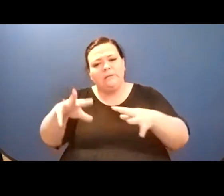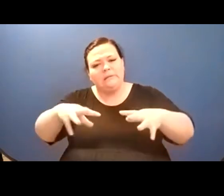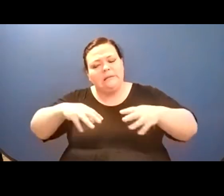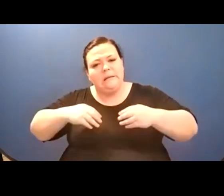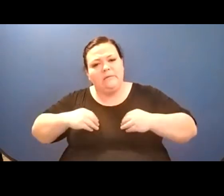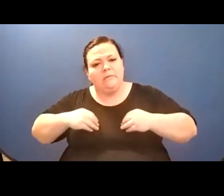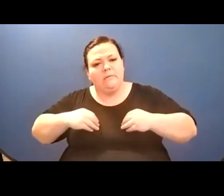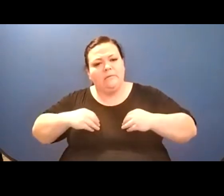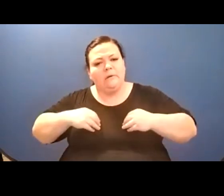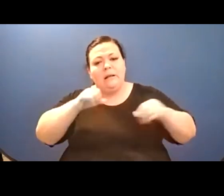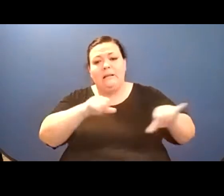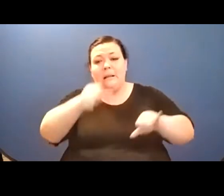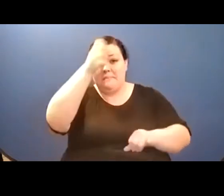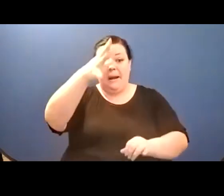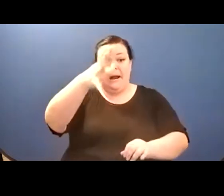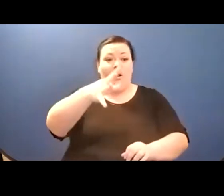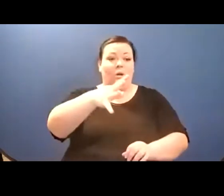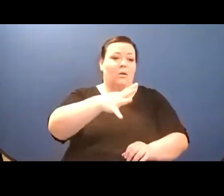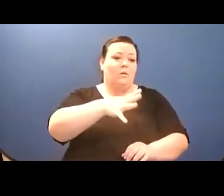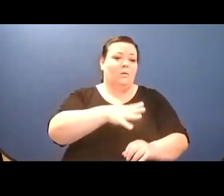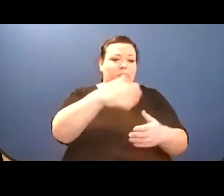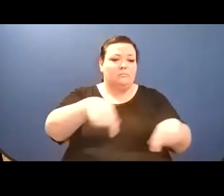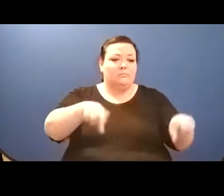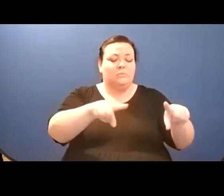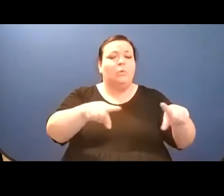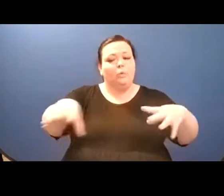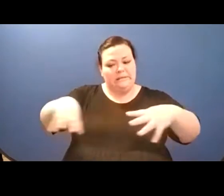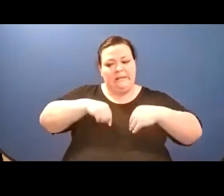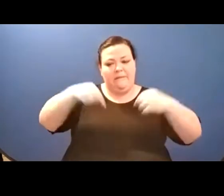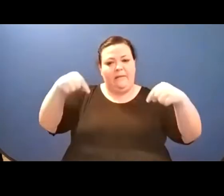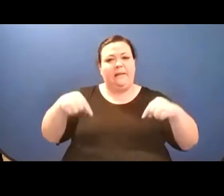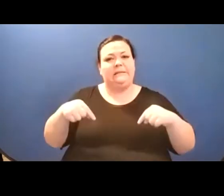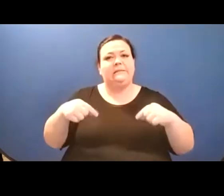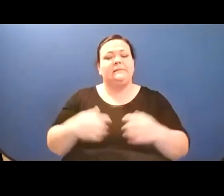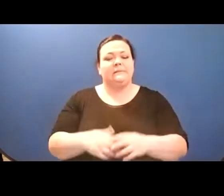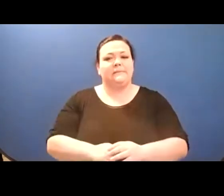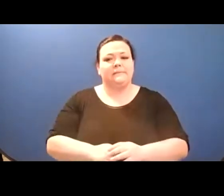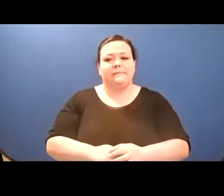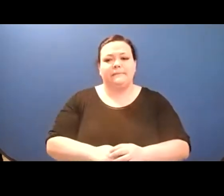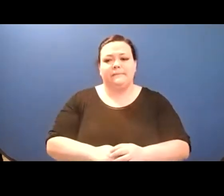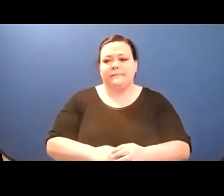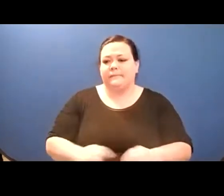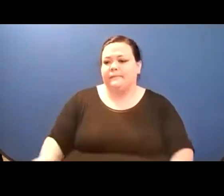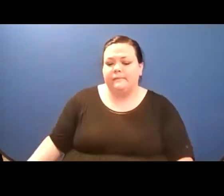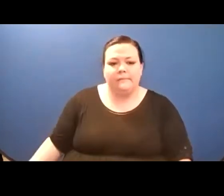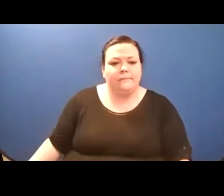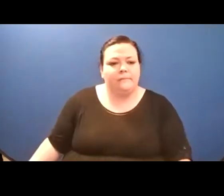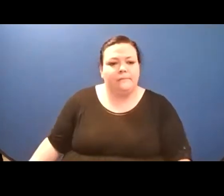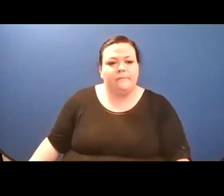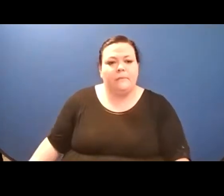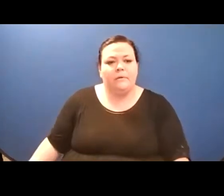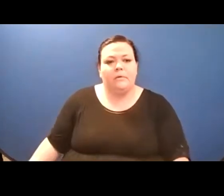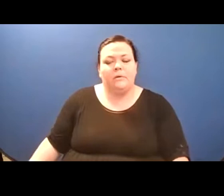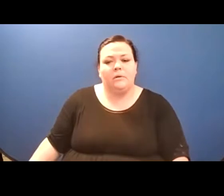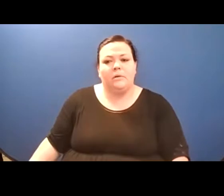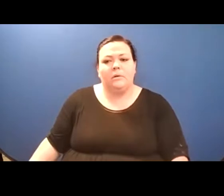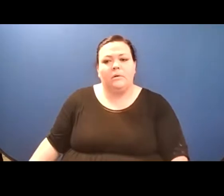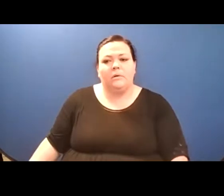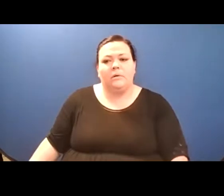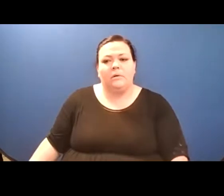I mean at least it was before the pandemic, um, so I don't know, okay, um, I'll say there's no title,